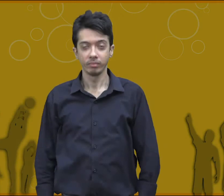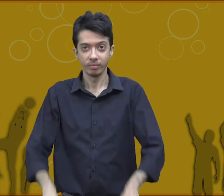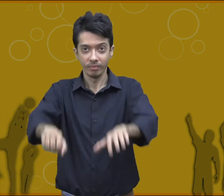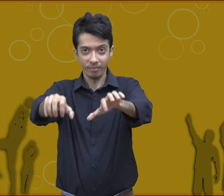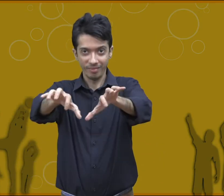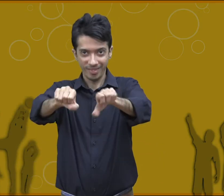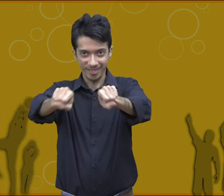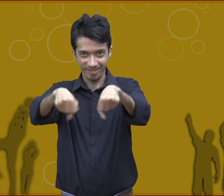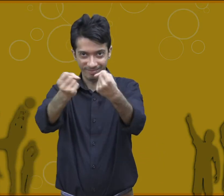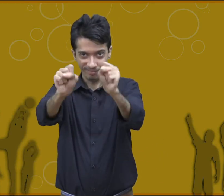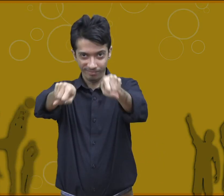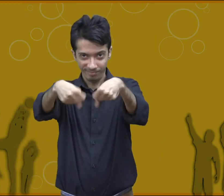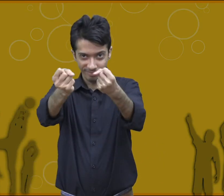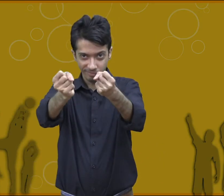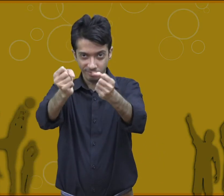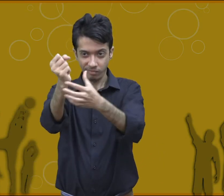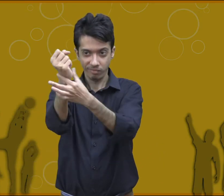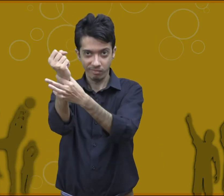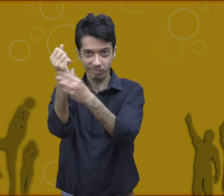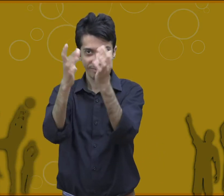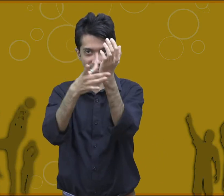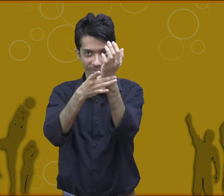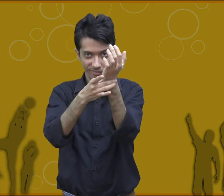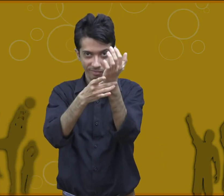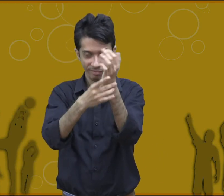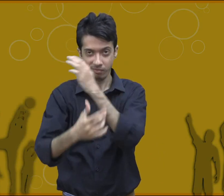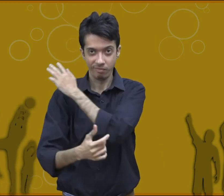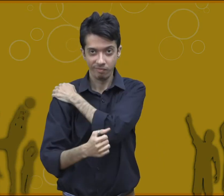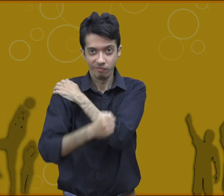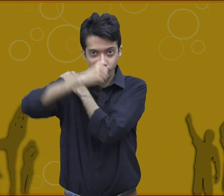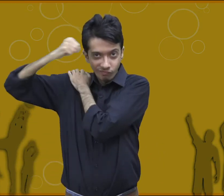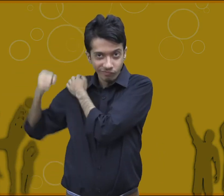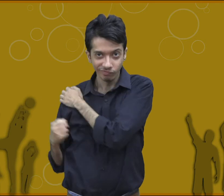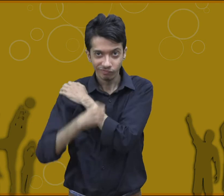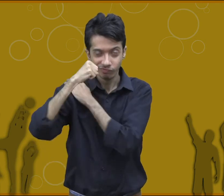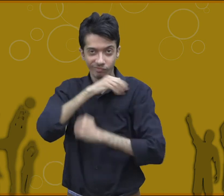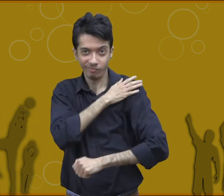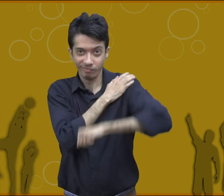it is the process of initiating directing and grading purposeful voluntary movement